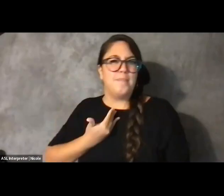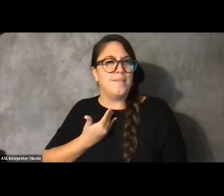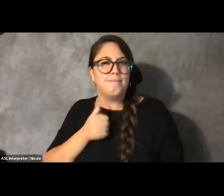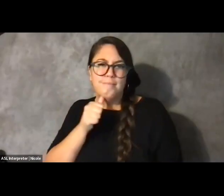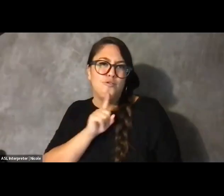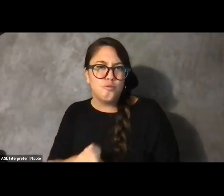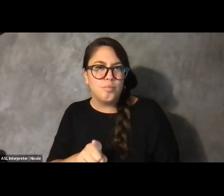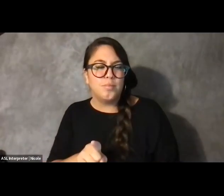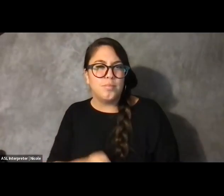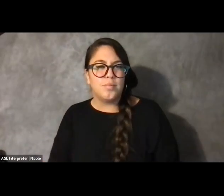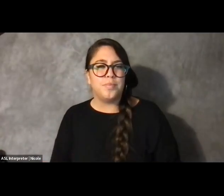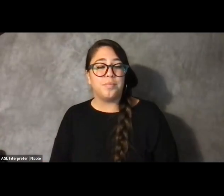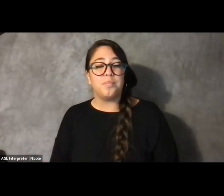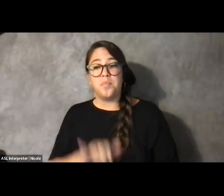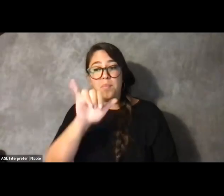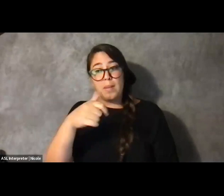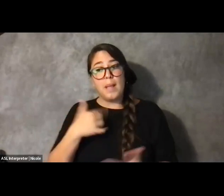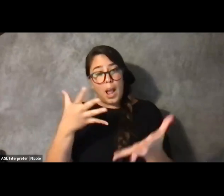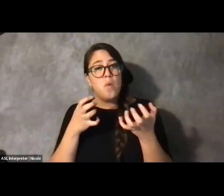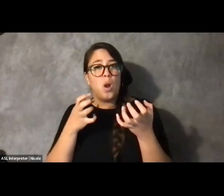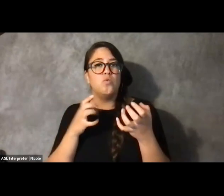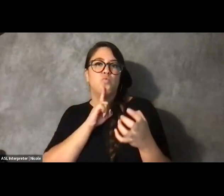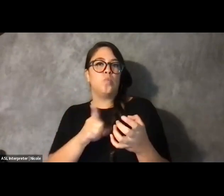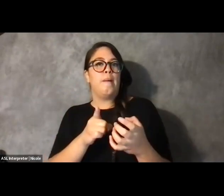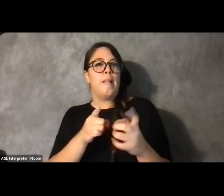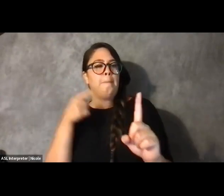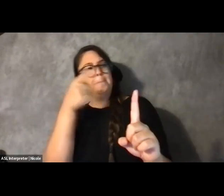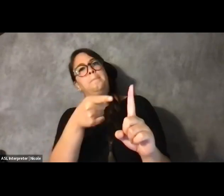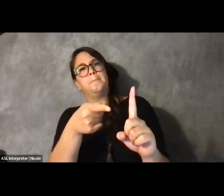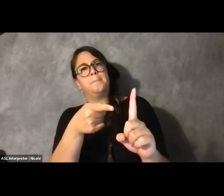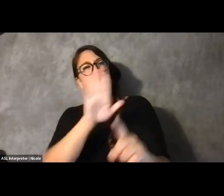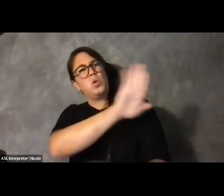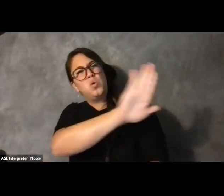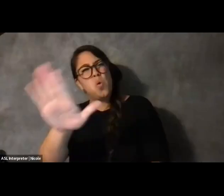And I just want to speak to the power of every single one of you for just existing.